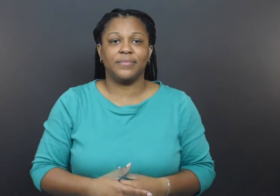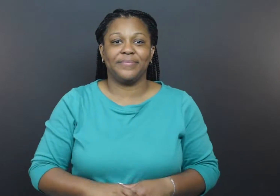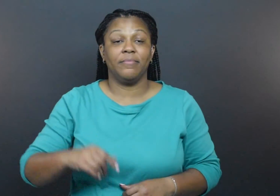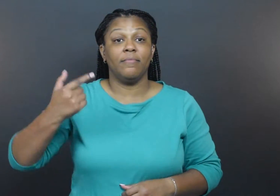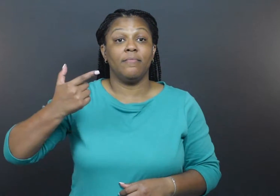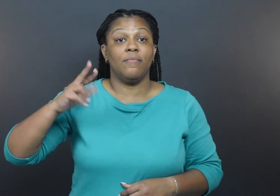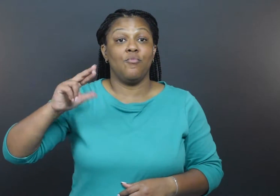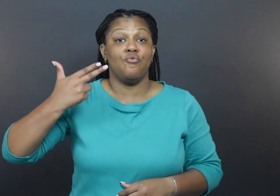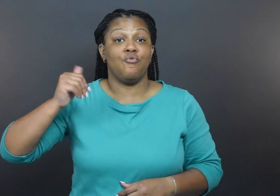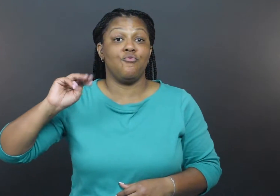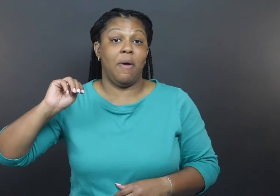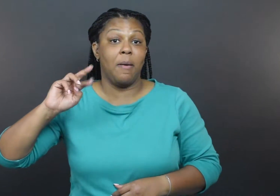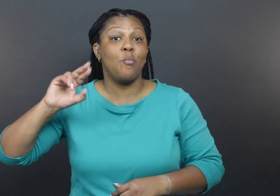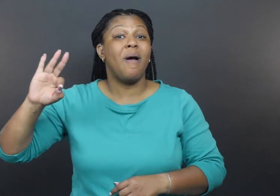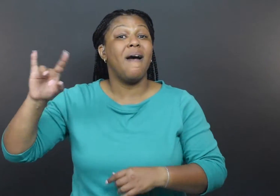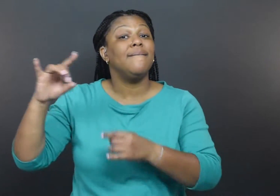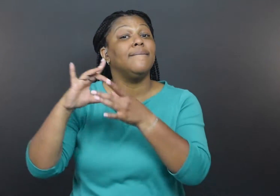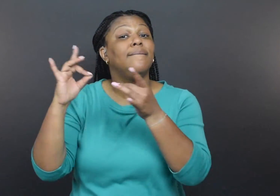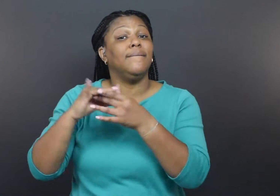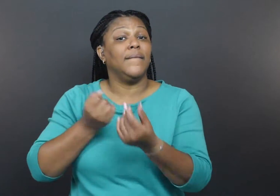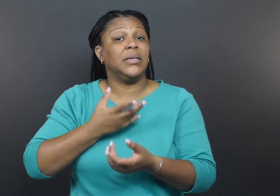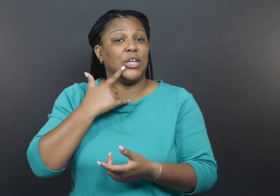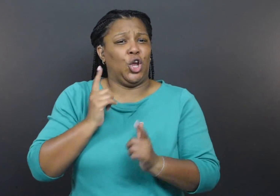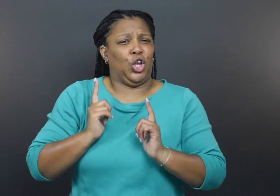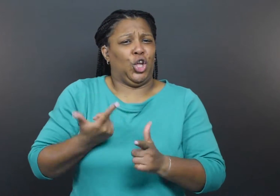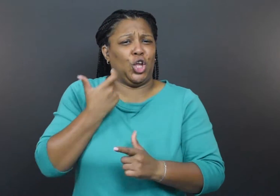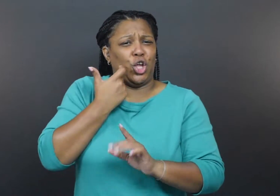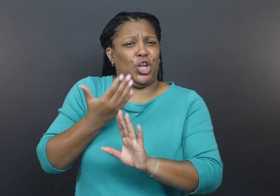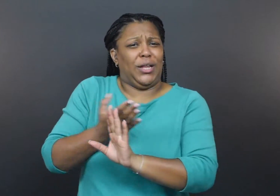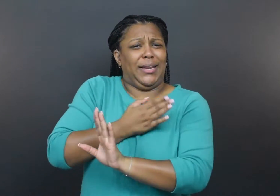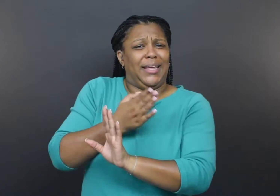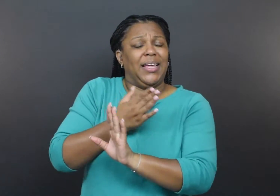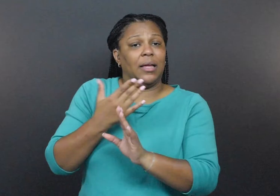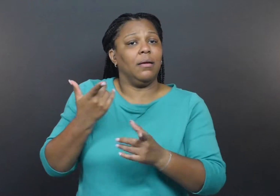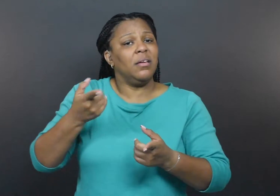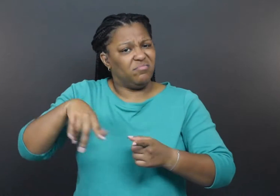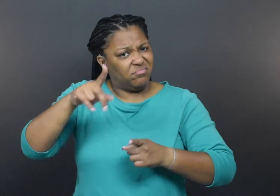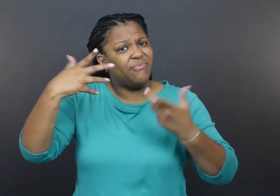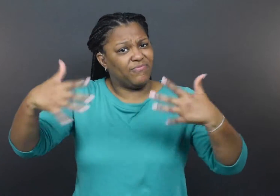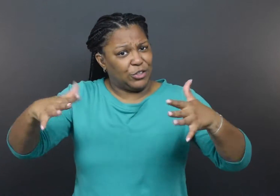Graham-Raff shared that early on they had distributed thousands of cloth masks